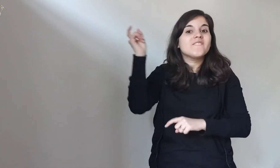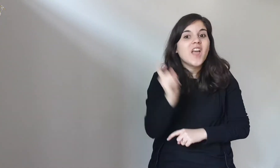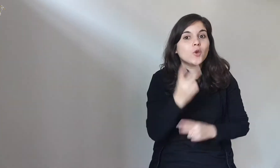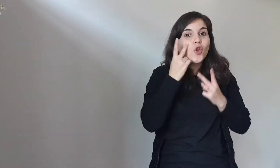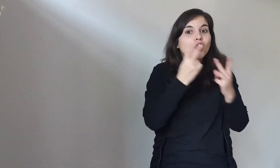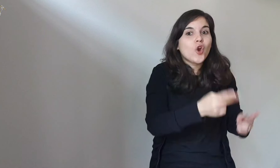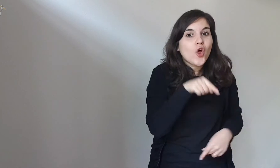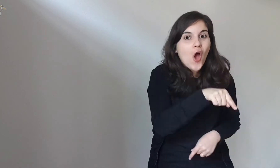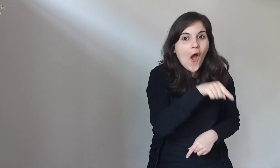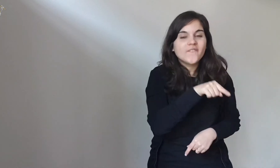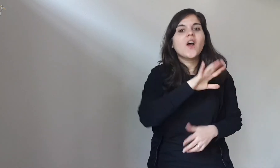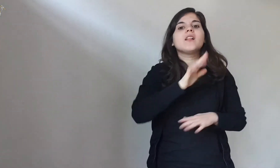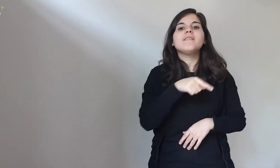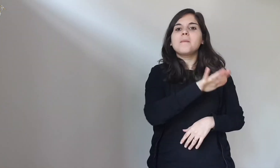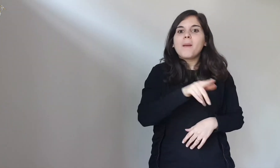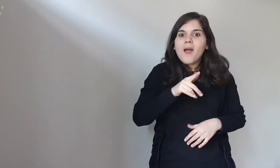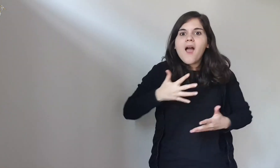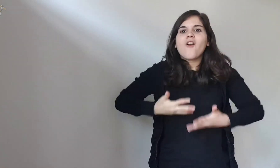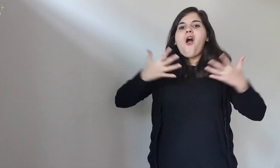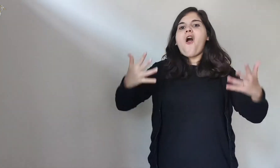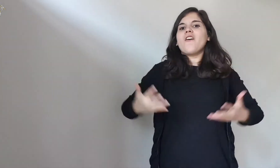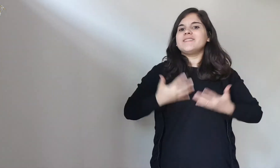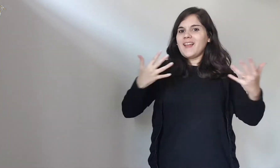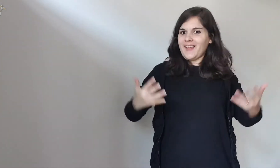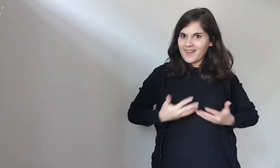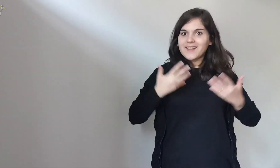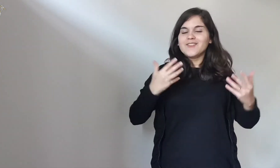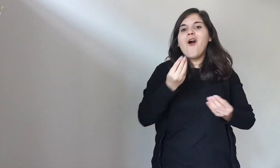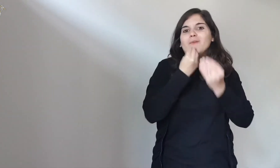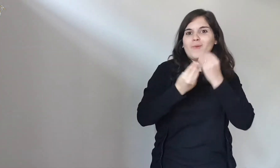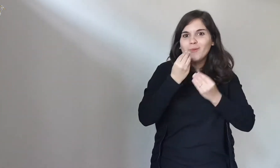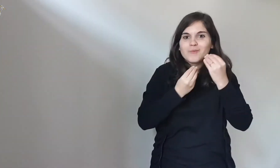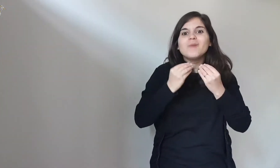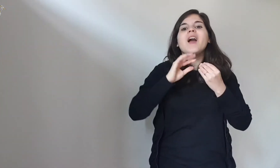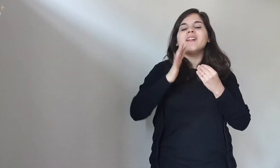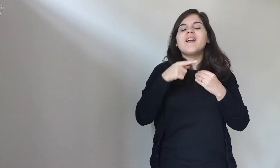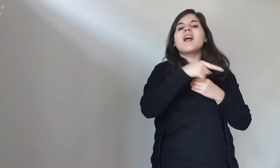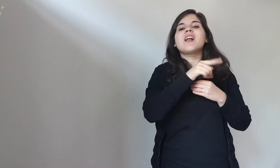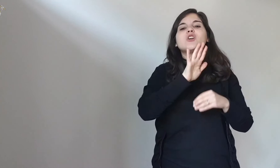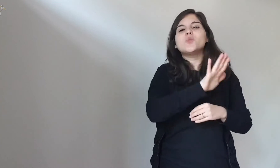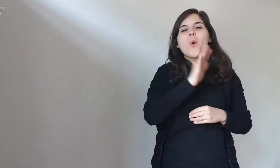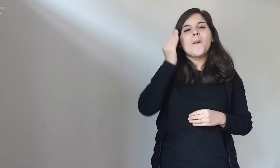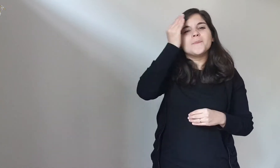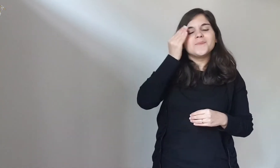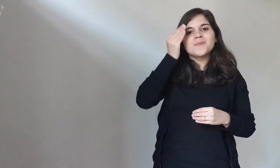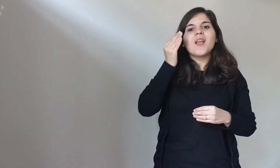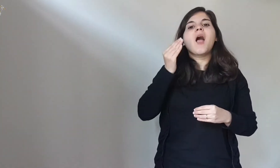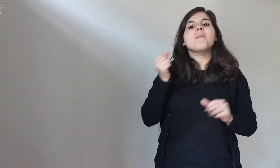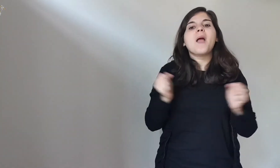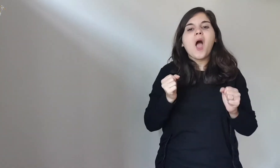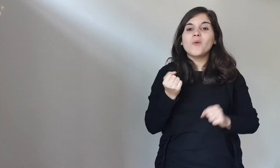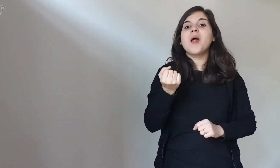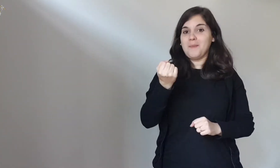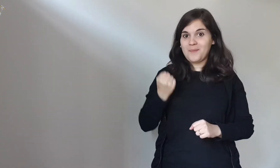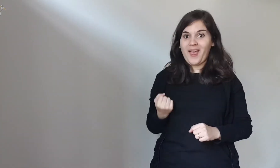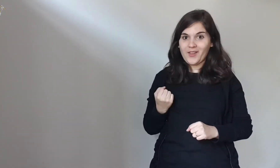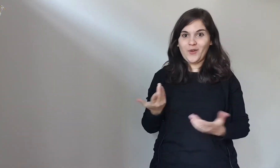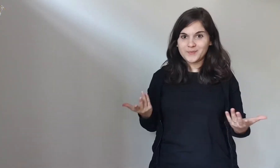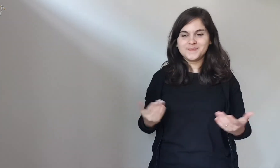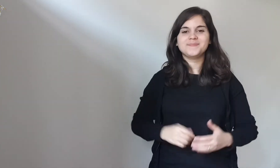who have come to visit them, makes them happy and then death is less scary.